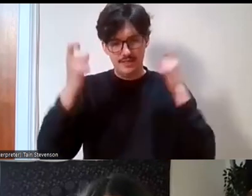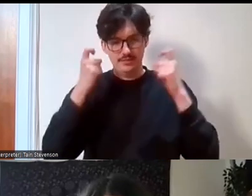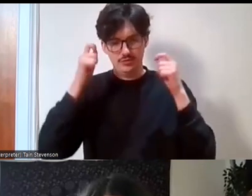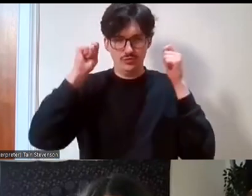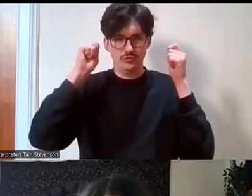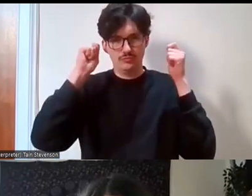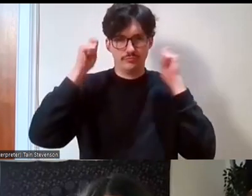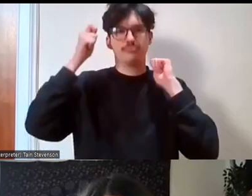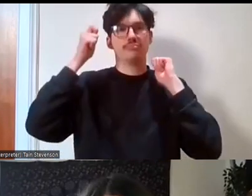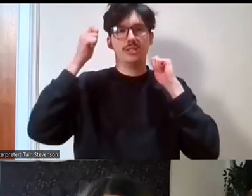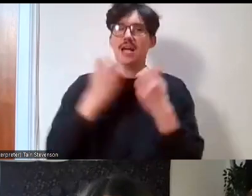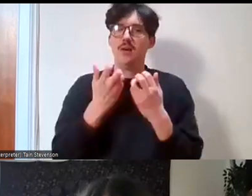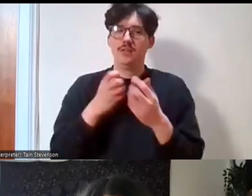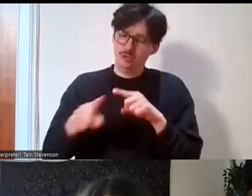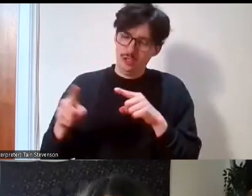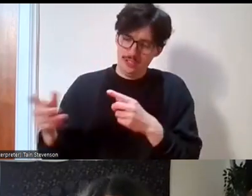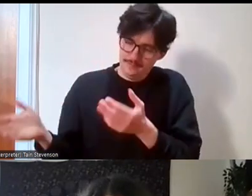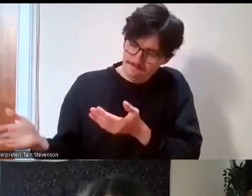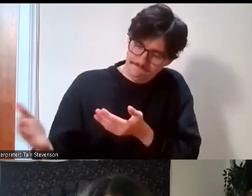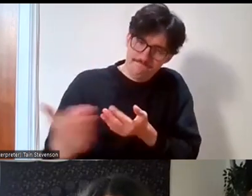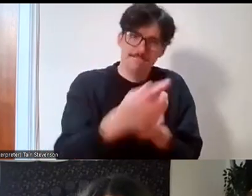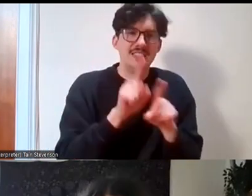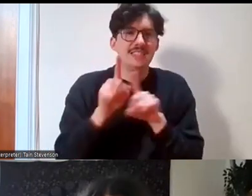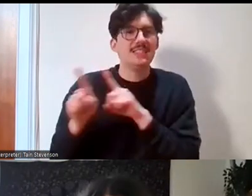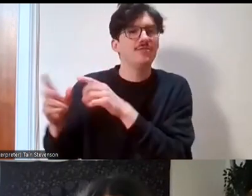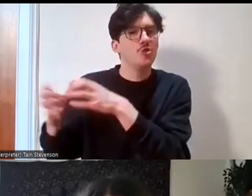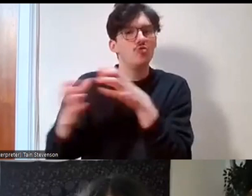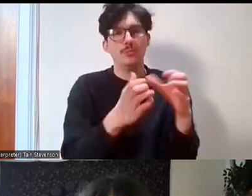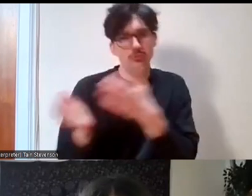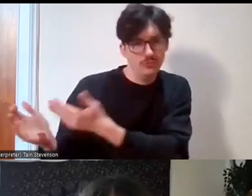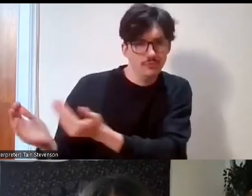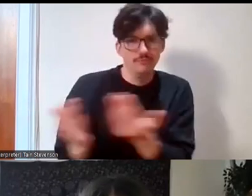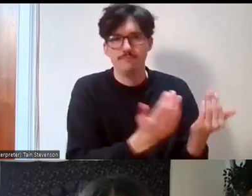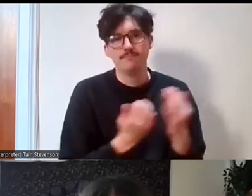different groups in their role in tutoring. Brilliant, thank you Debbie. Anything else,